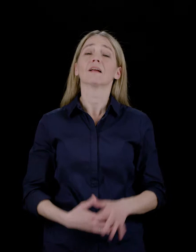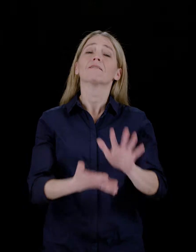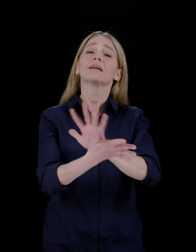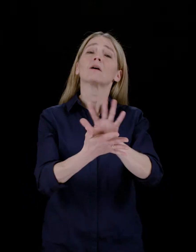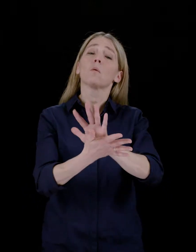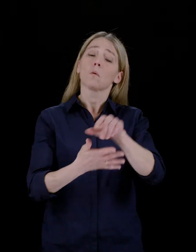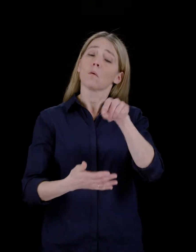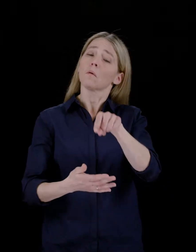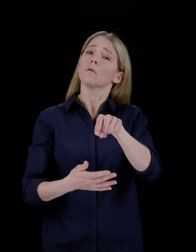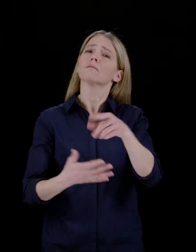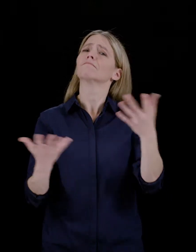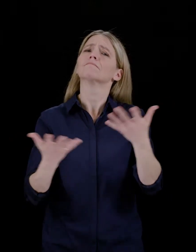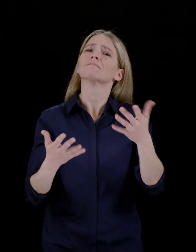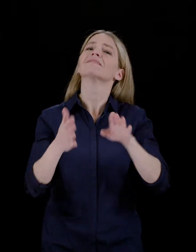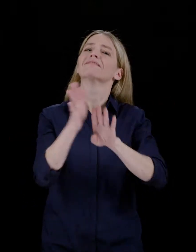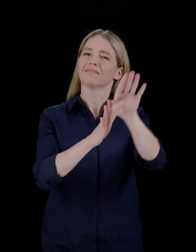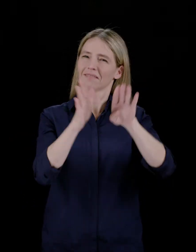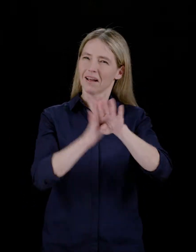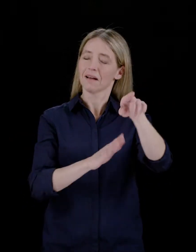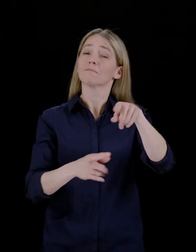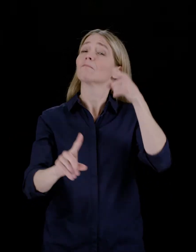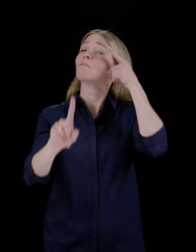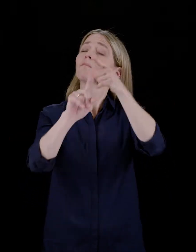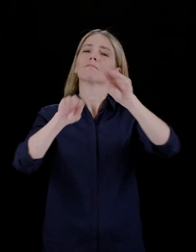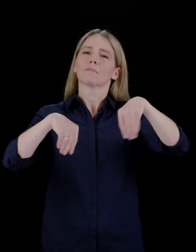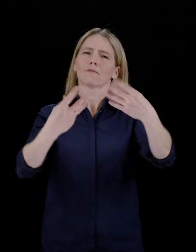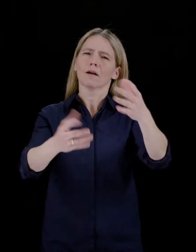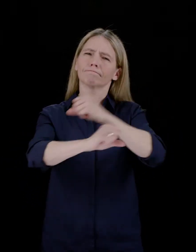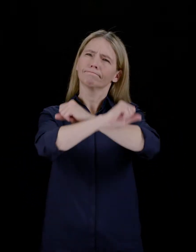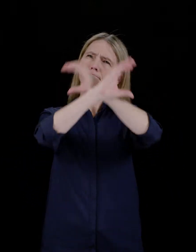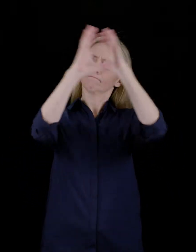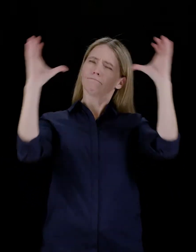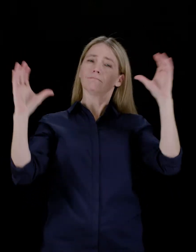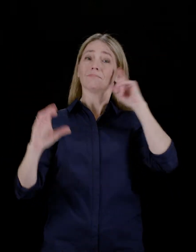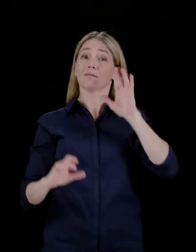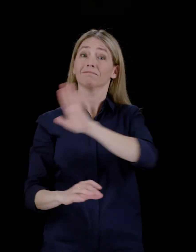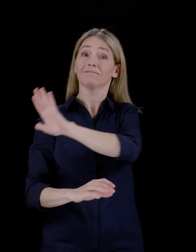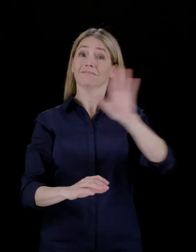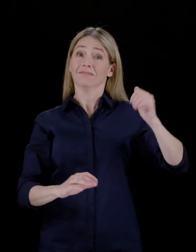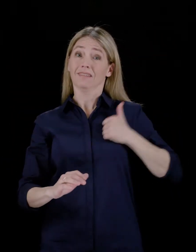These videos were developed to provide an overview of the Canadian Wireless Public Alerting